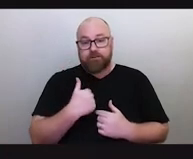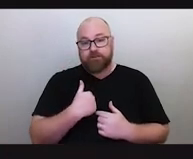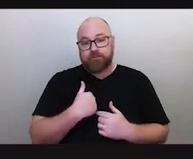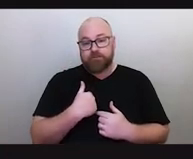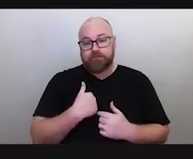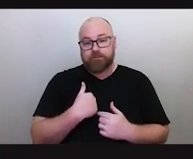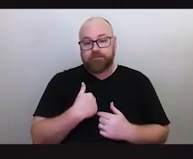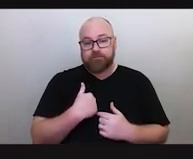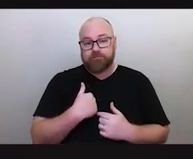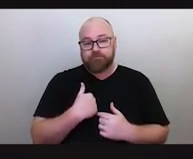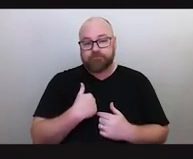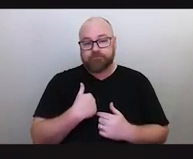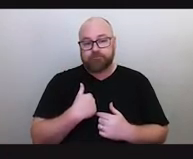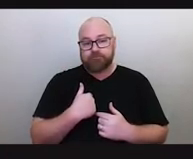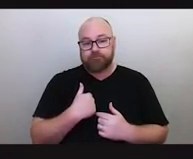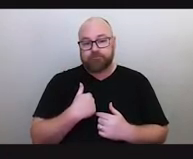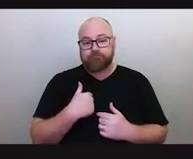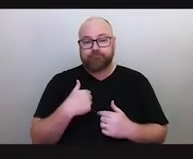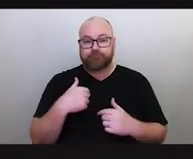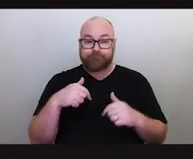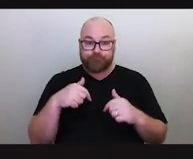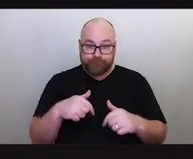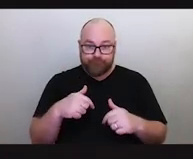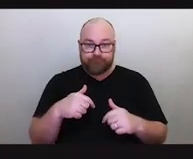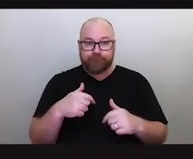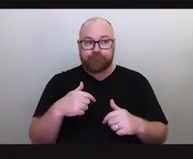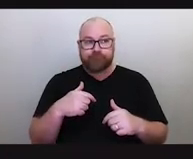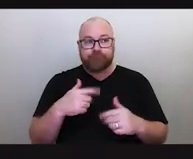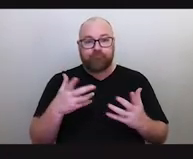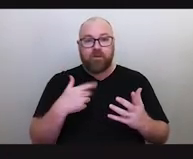find myself in a place where I can share so much of our knowledge